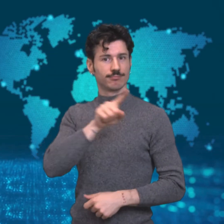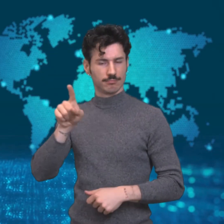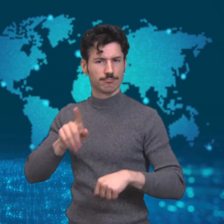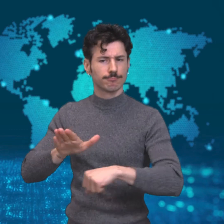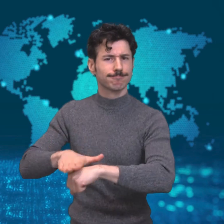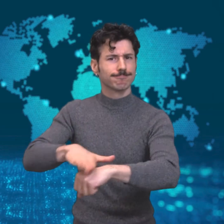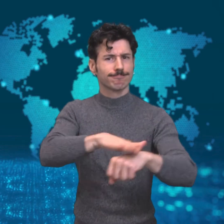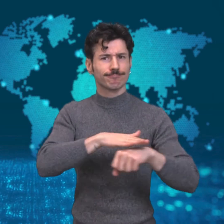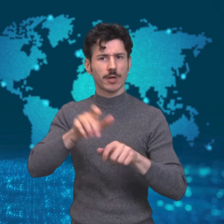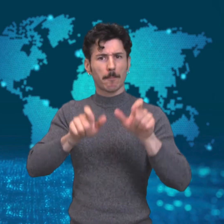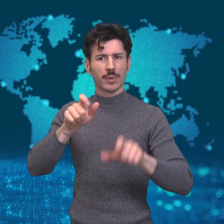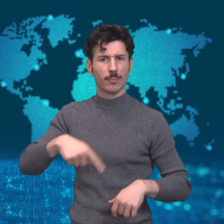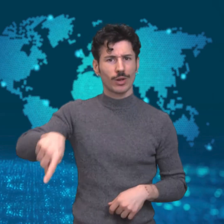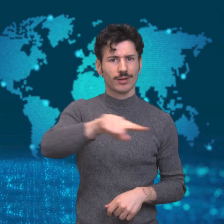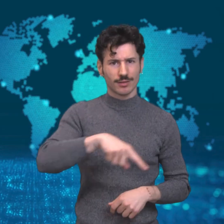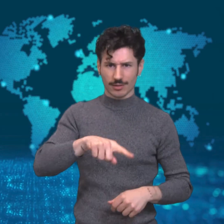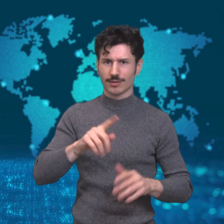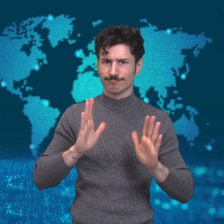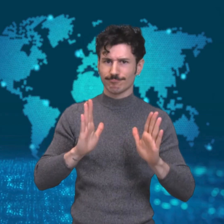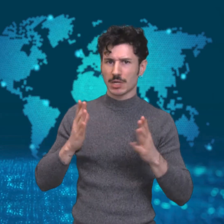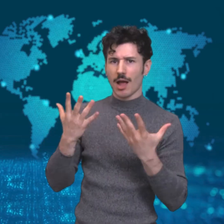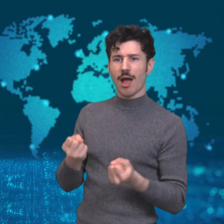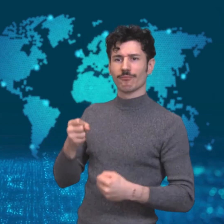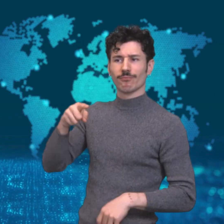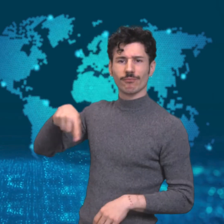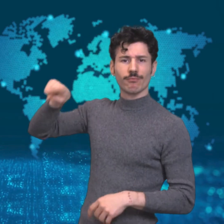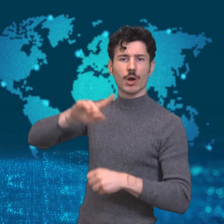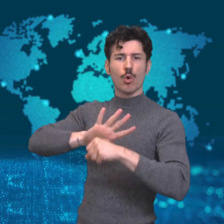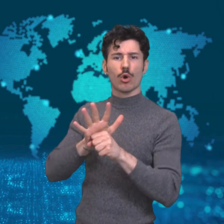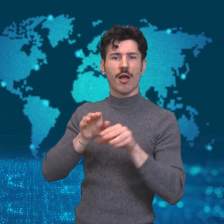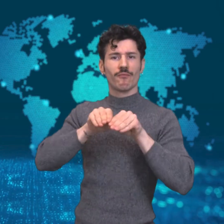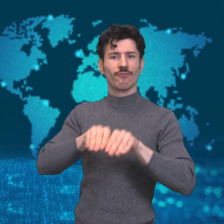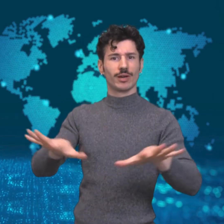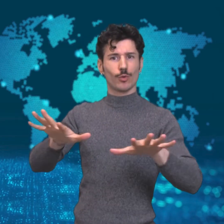Canada are warning their citizens of coronavirus